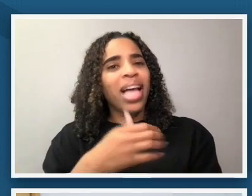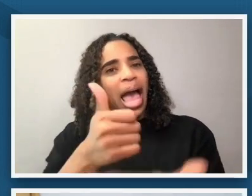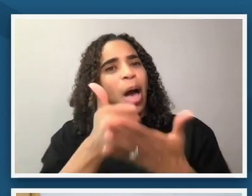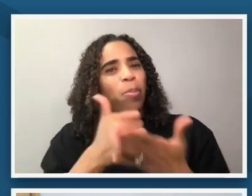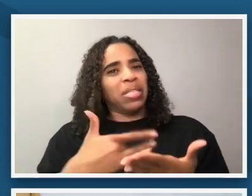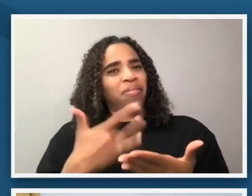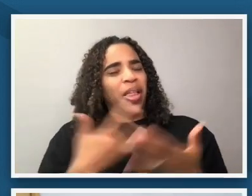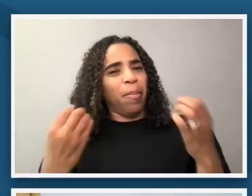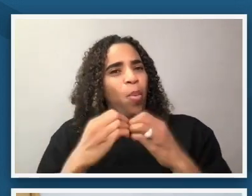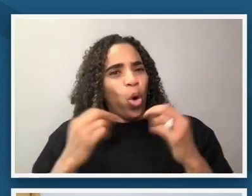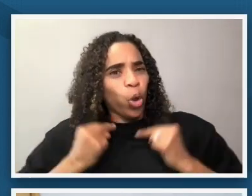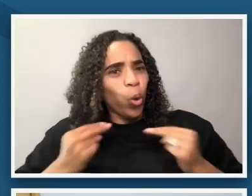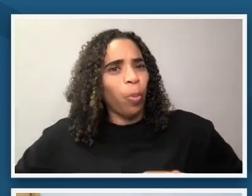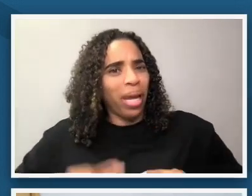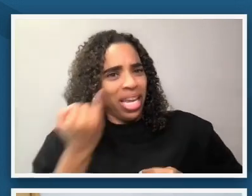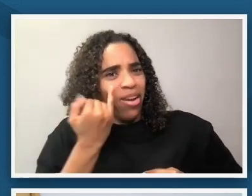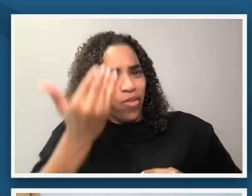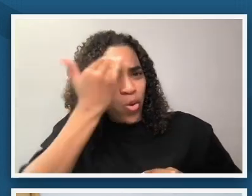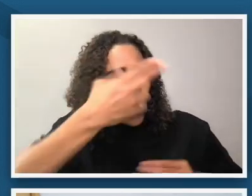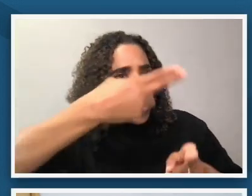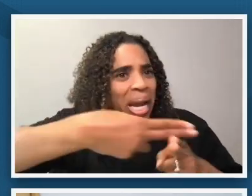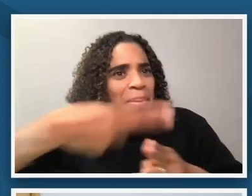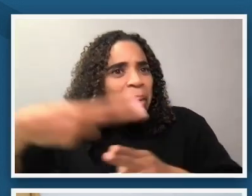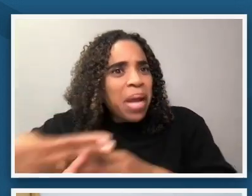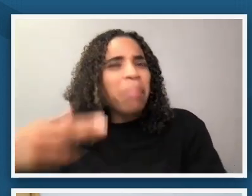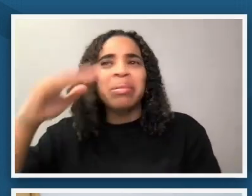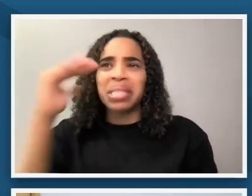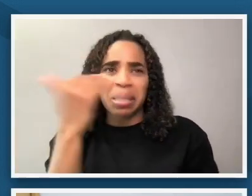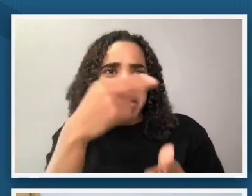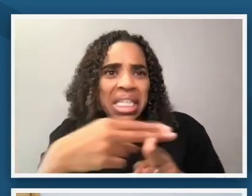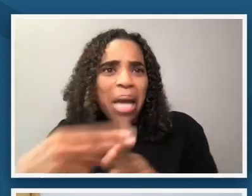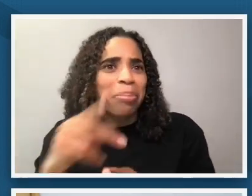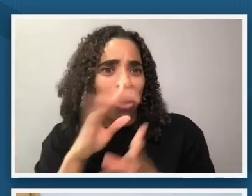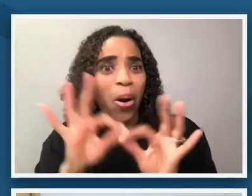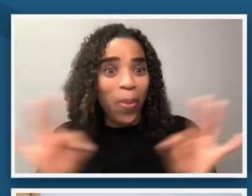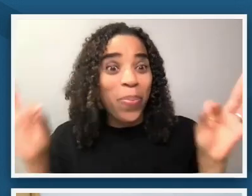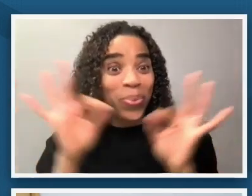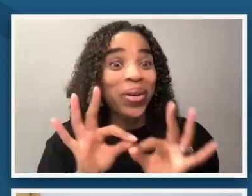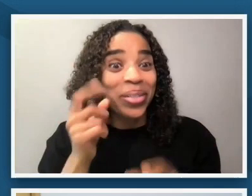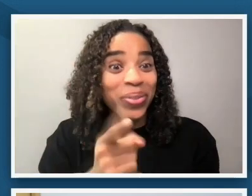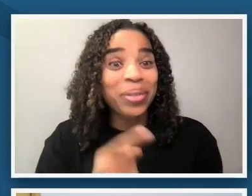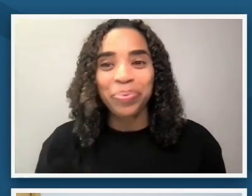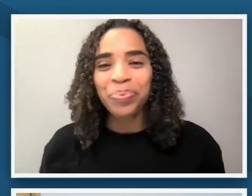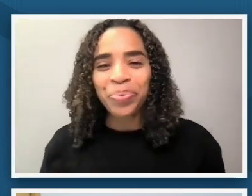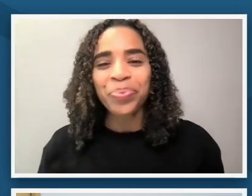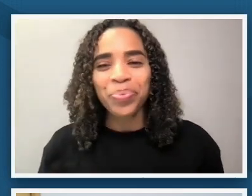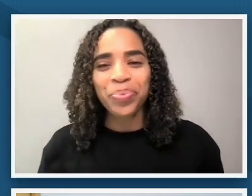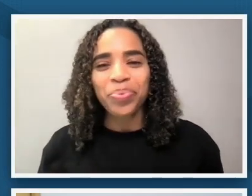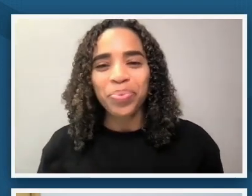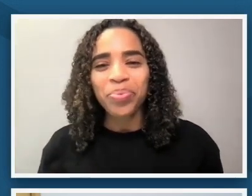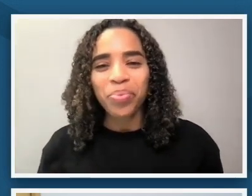historically is feels really important to us it's a really human um